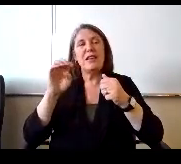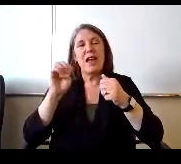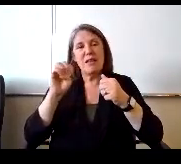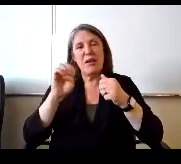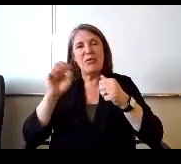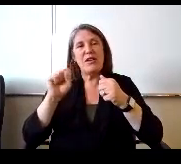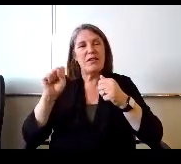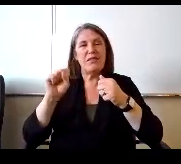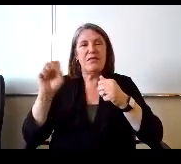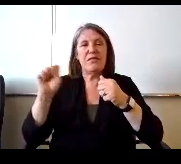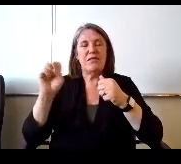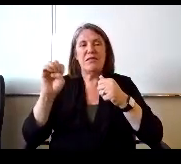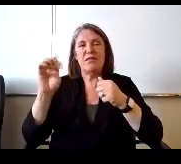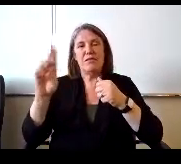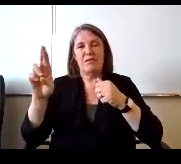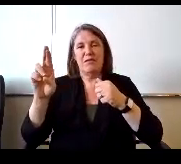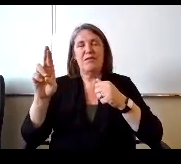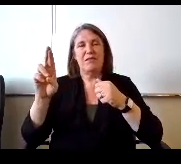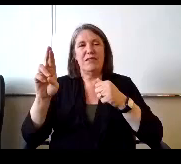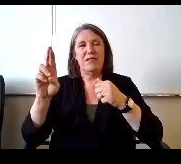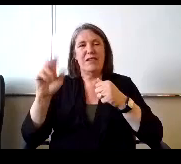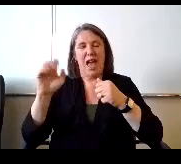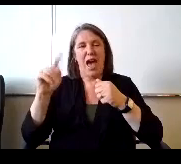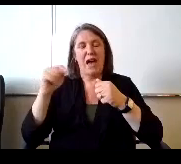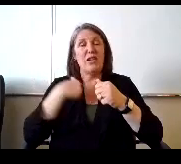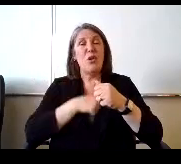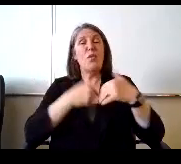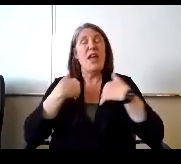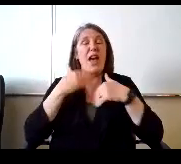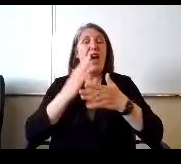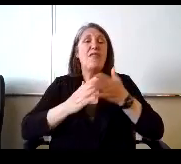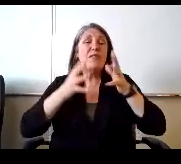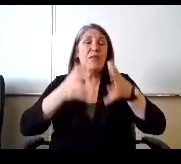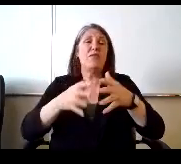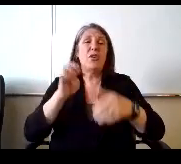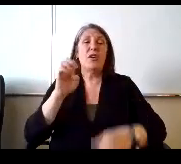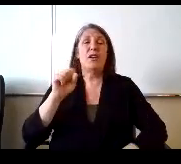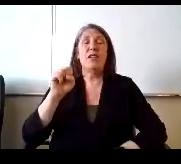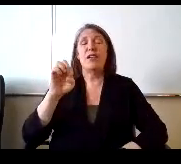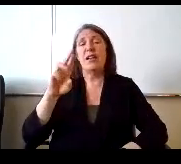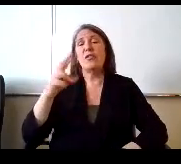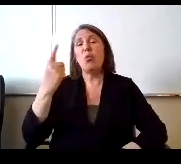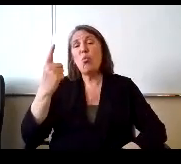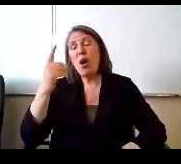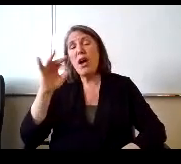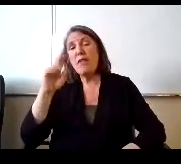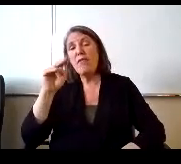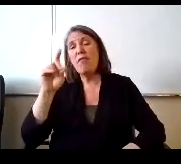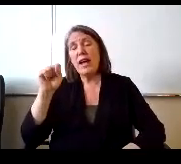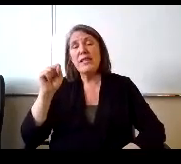school emergency relief. Packed, we do have some leftover S or one funds. And we, which I think probably Brett